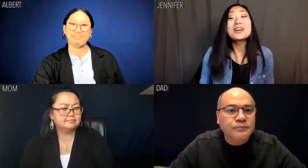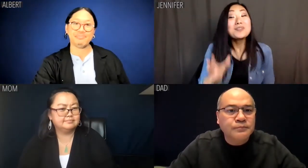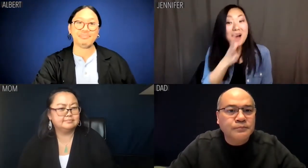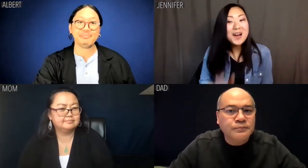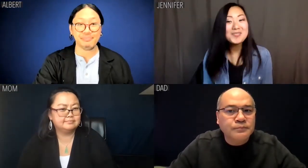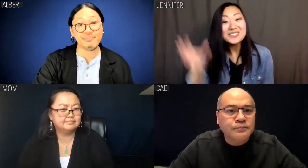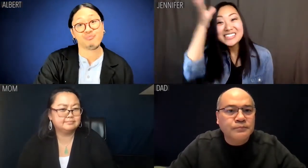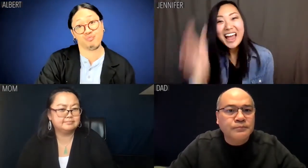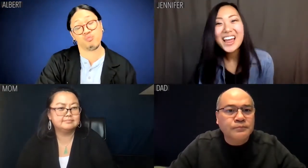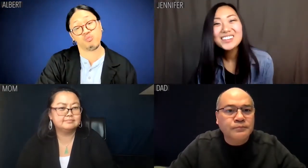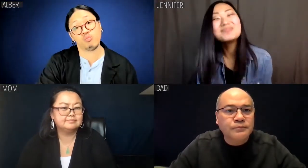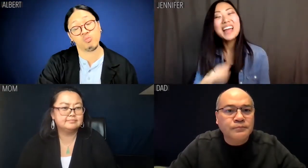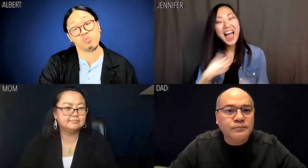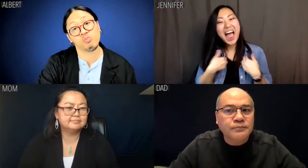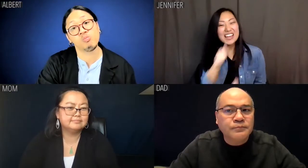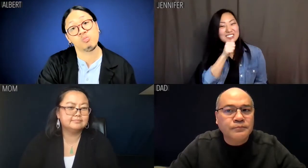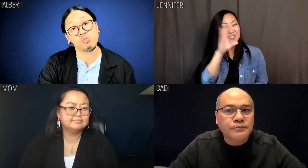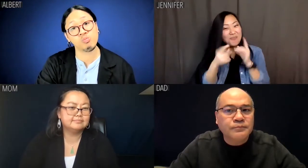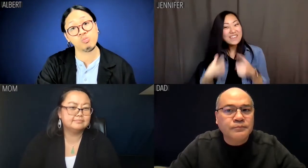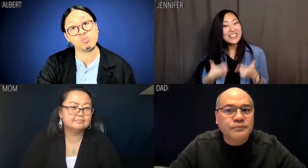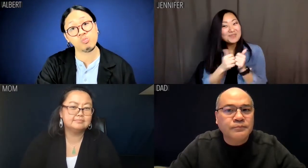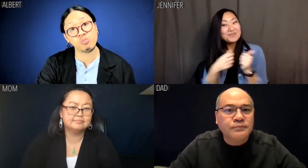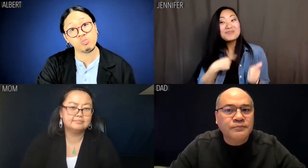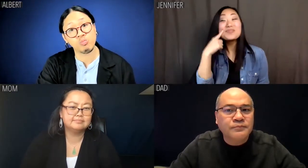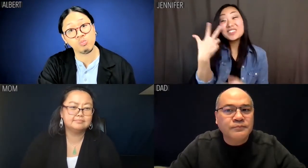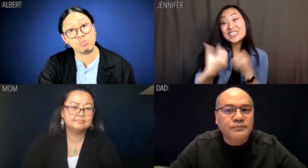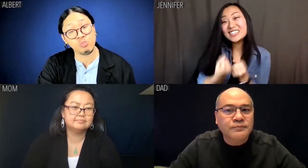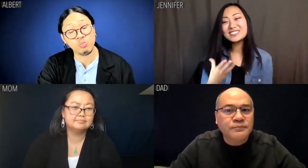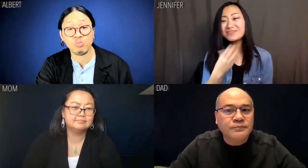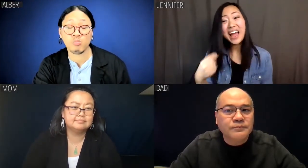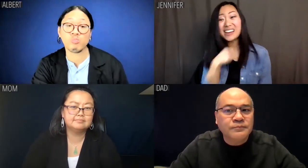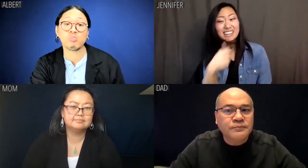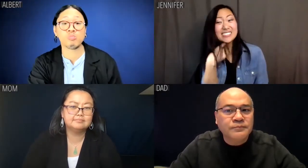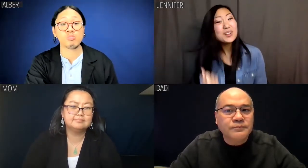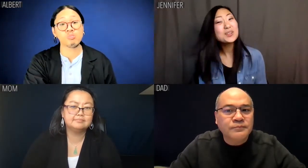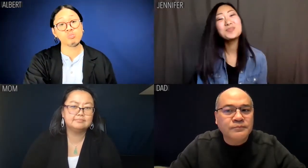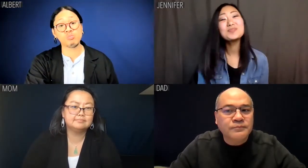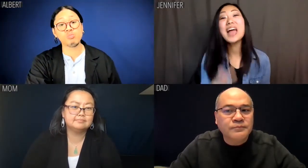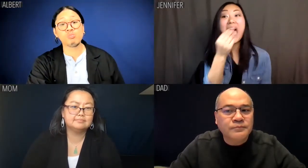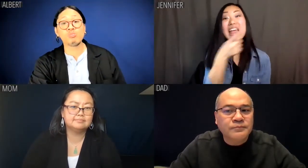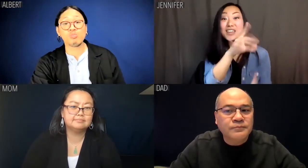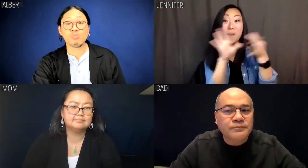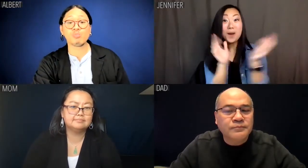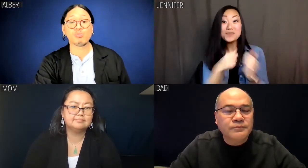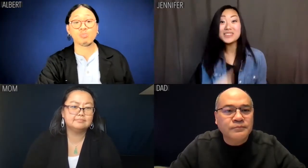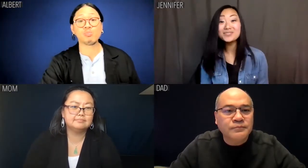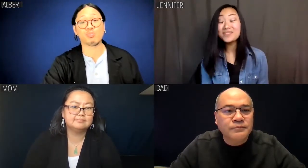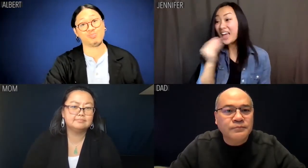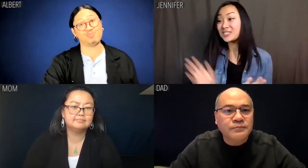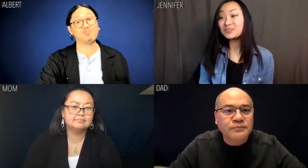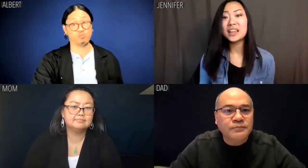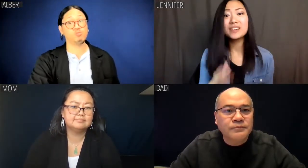Jennifer: Mom, Dad, I had a secret live-in boyfriend for three years, and we didn't tell you. And then he dumped me. And then.